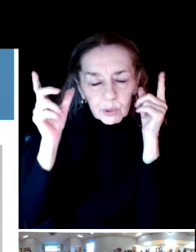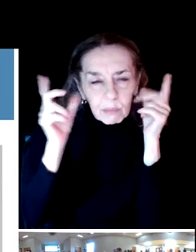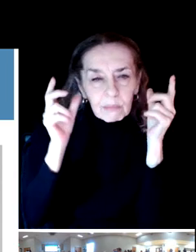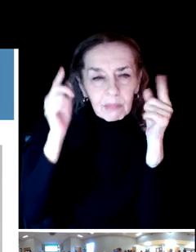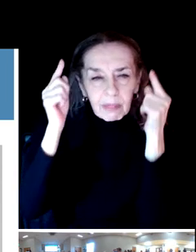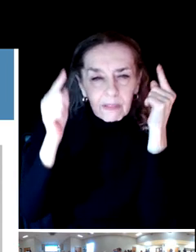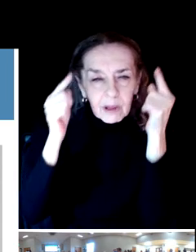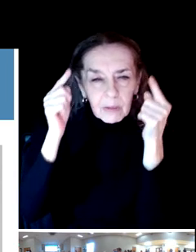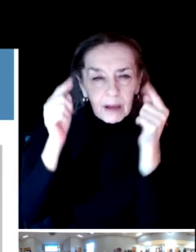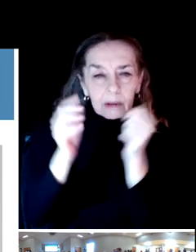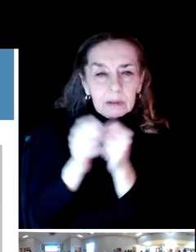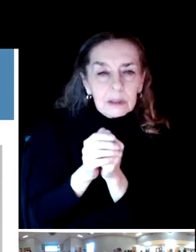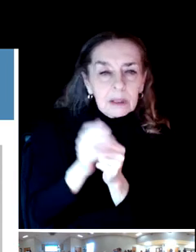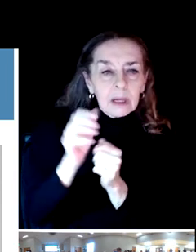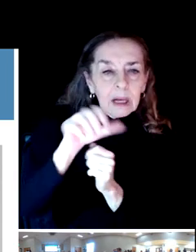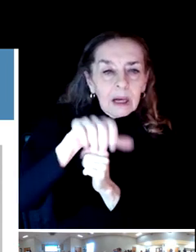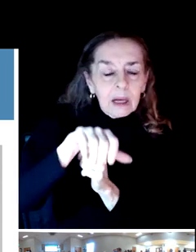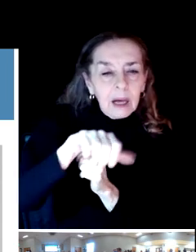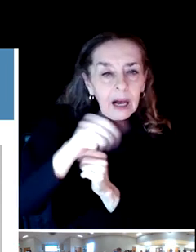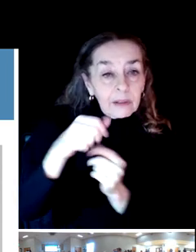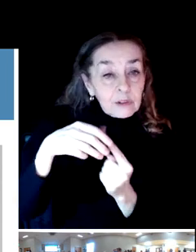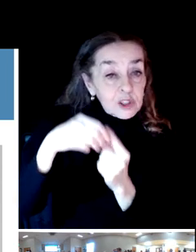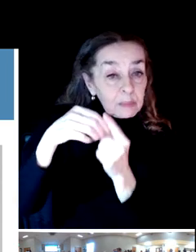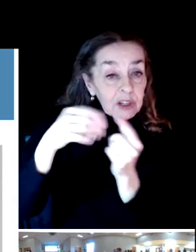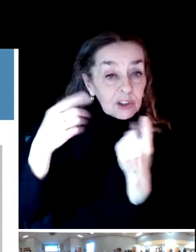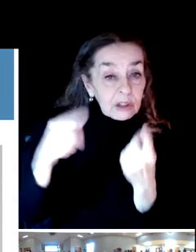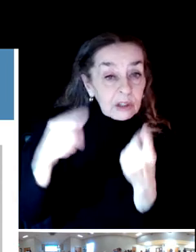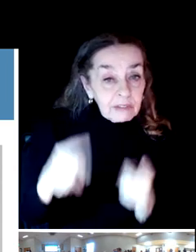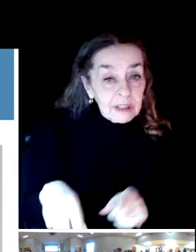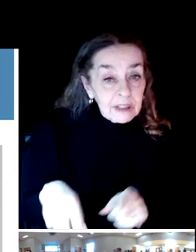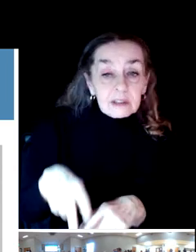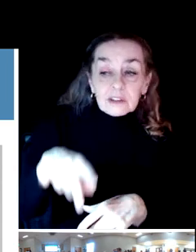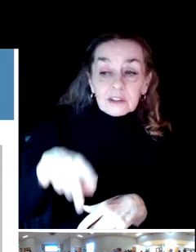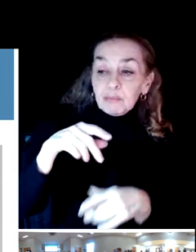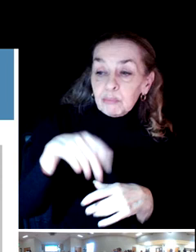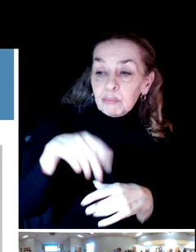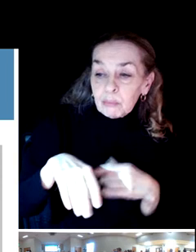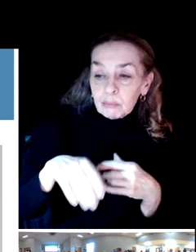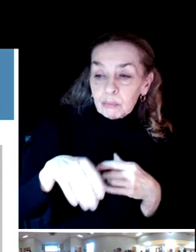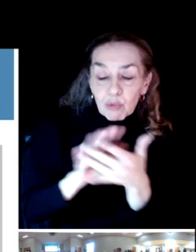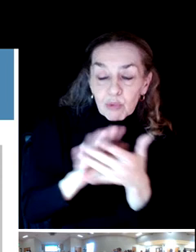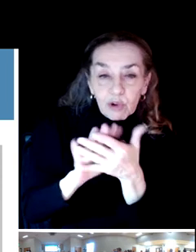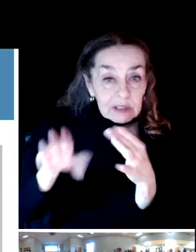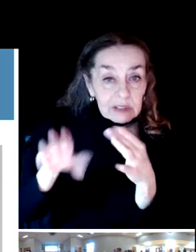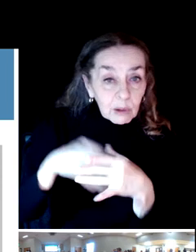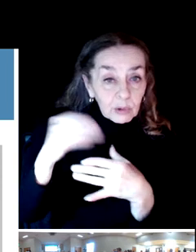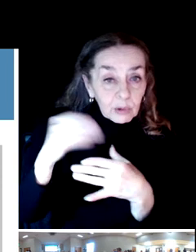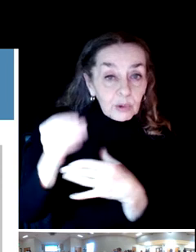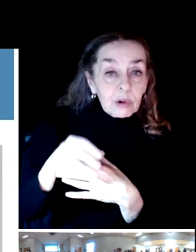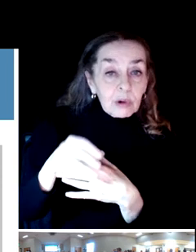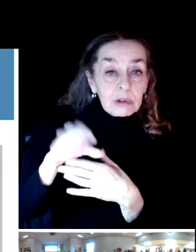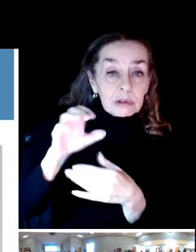Additional special events in parks, outdoor movies, concerts, and particular emphasis with cultural events.